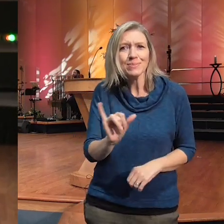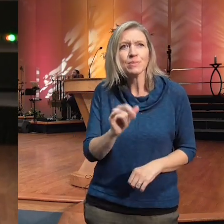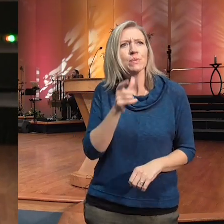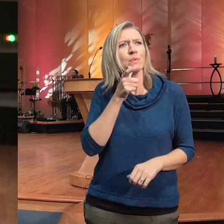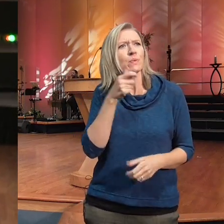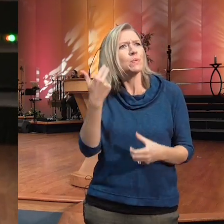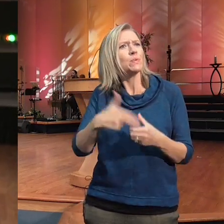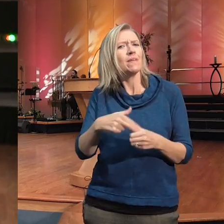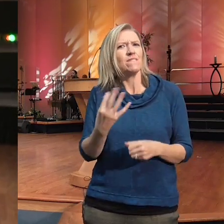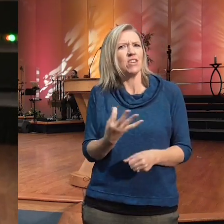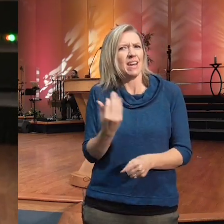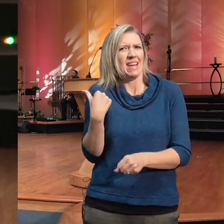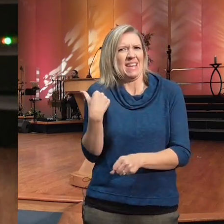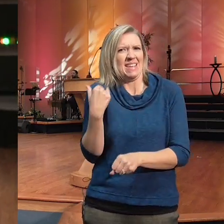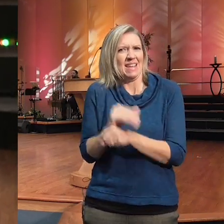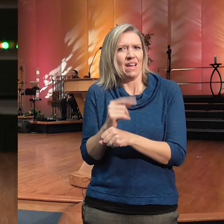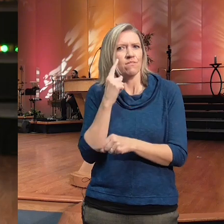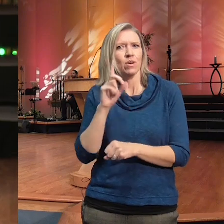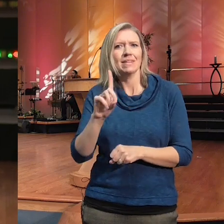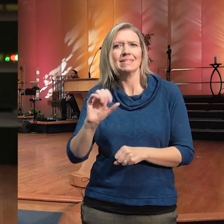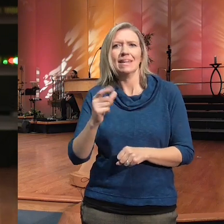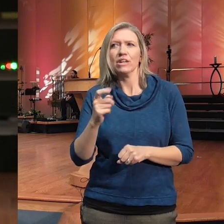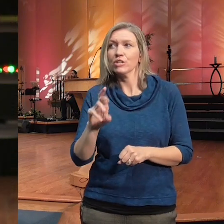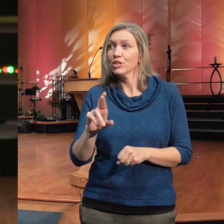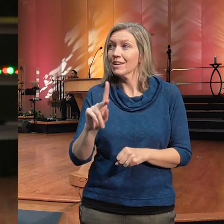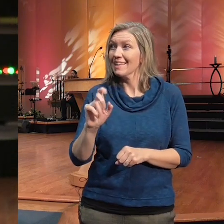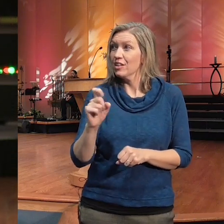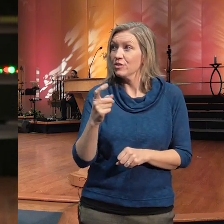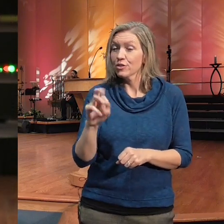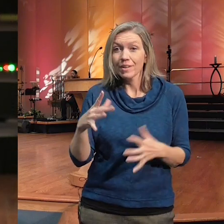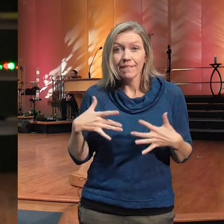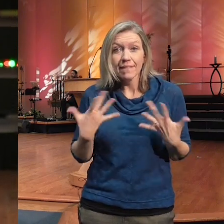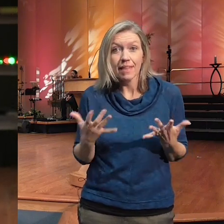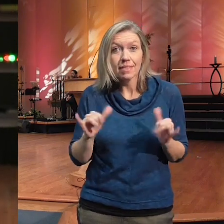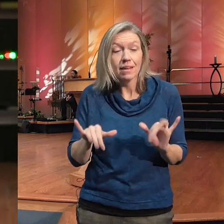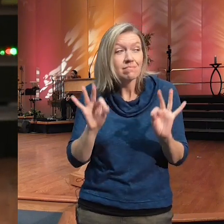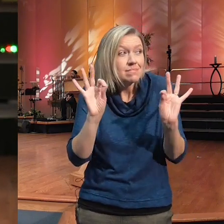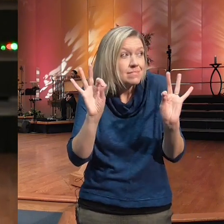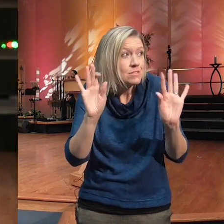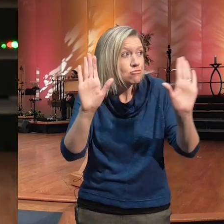daker Kelner event look at that wasn't that wasn't that a great event he was amazing and